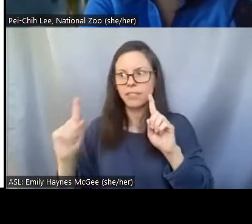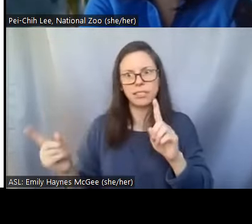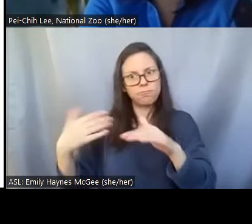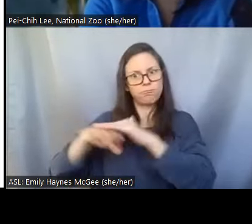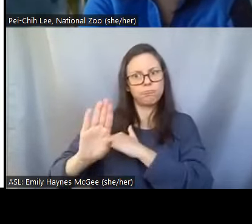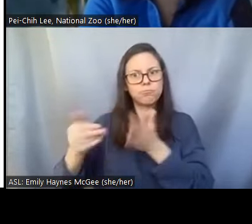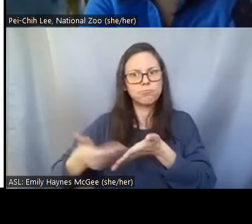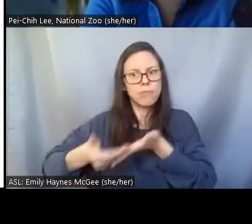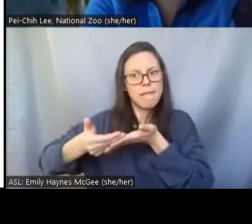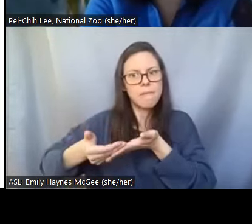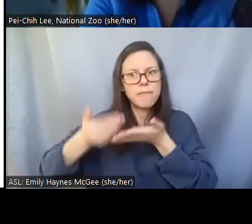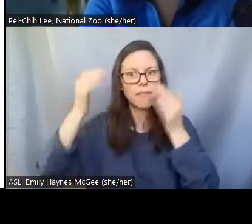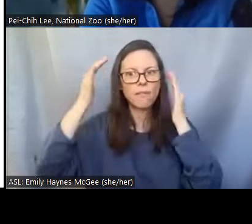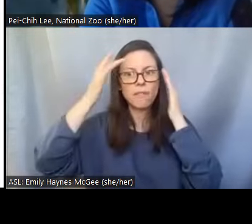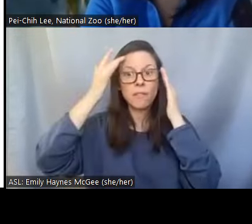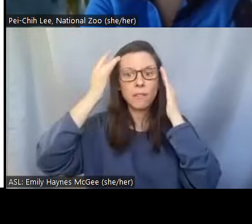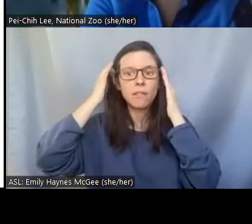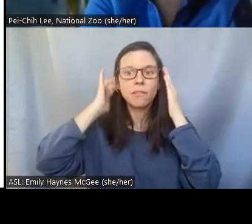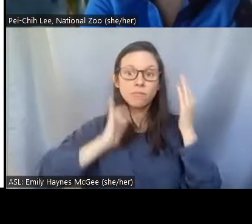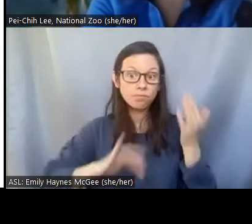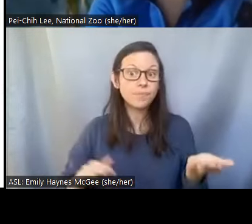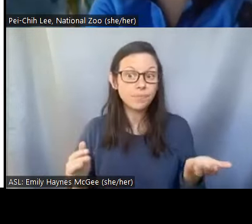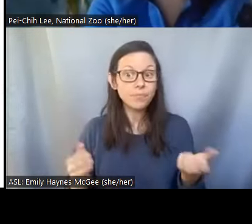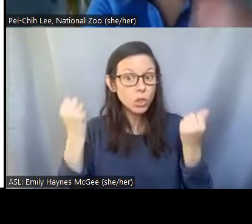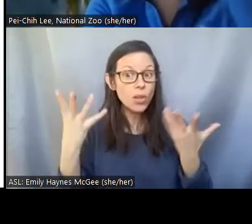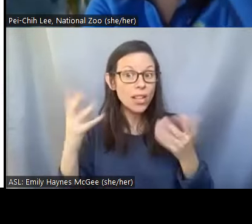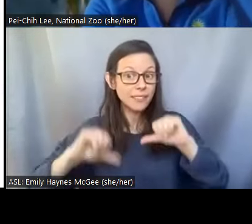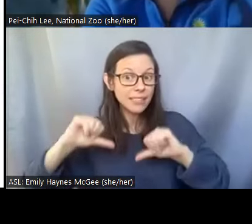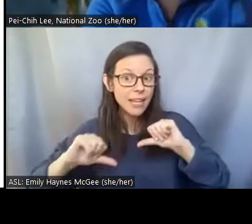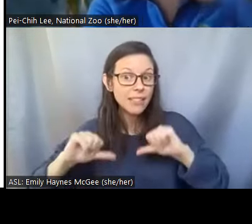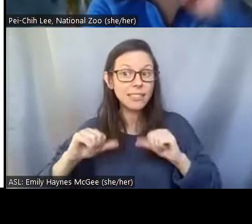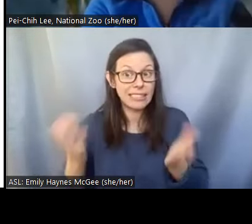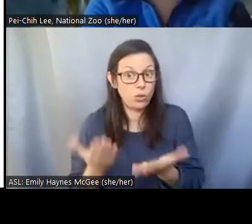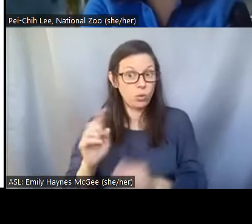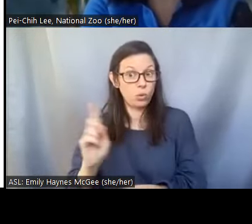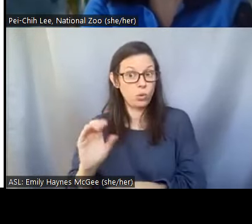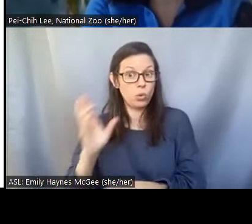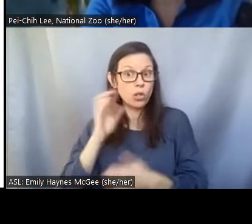So that is what a lot of scientists in zoos are working on right now. >>Shellie: That's very cool and I know